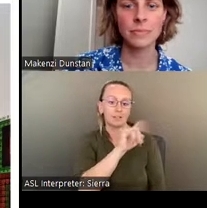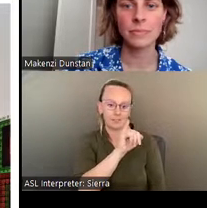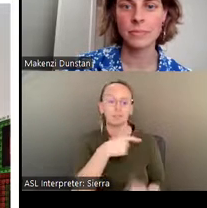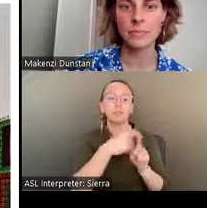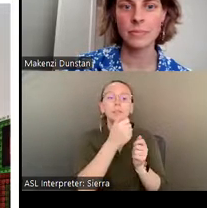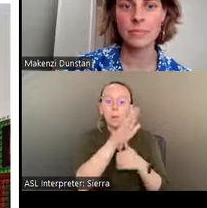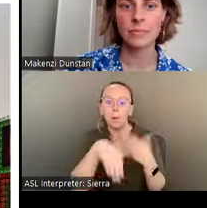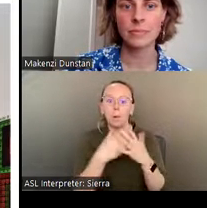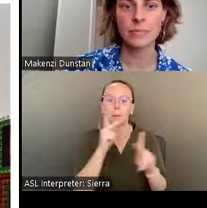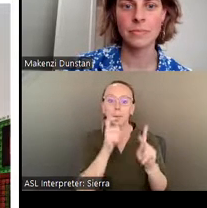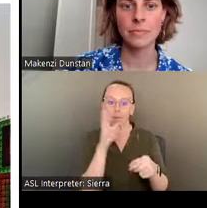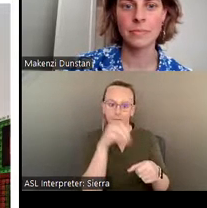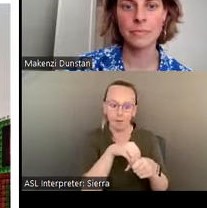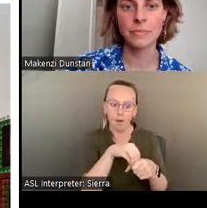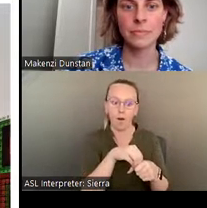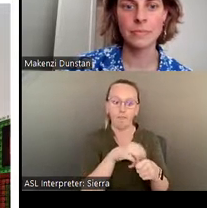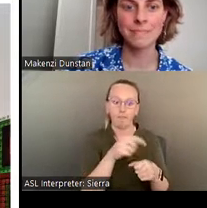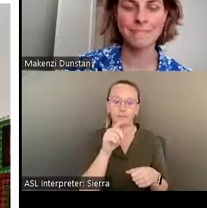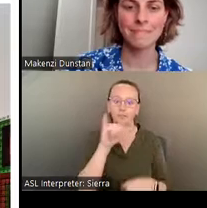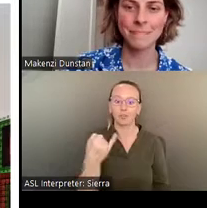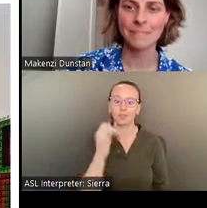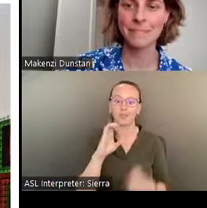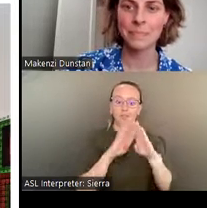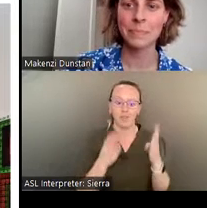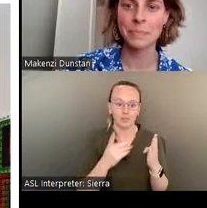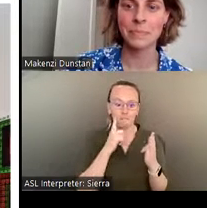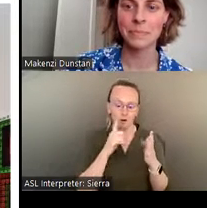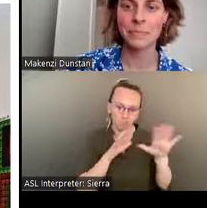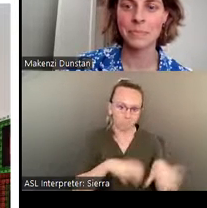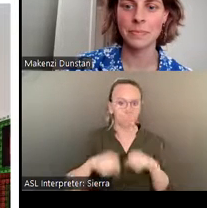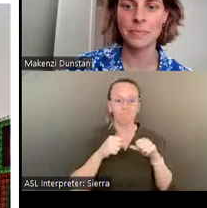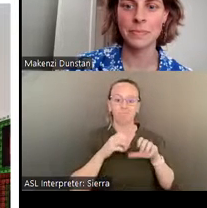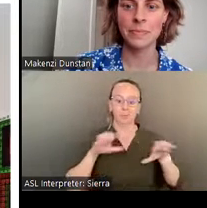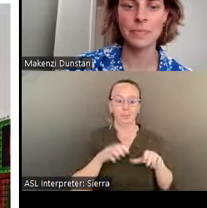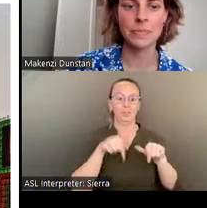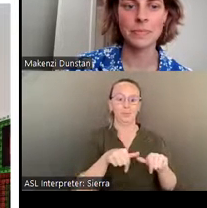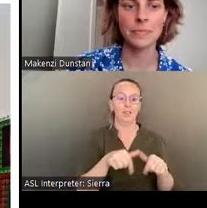for spearheading this Virtual Road Trip in collaboration with Historic Artists' Homes and Studios.